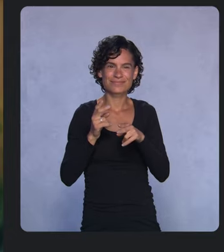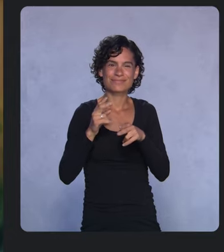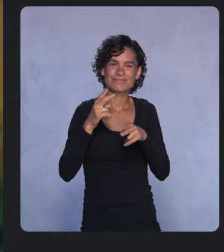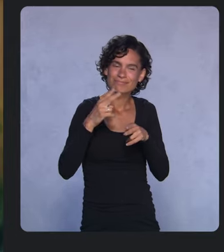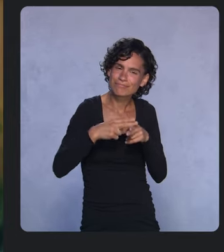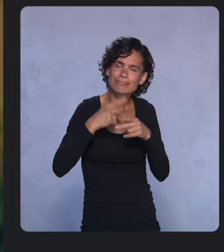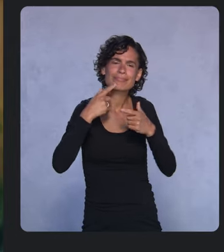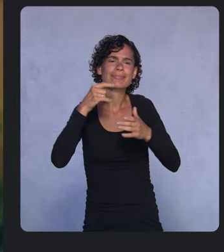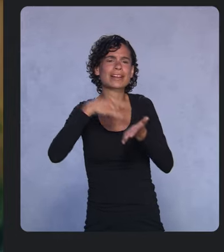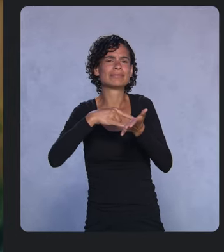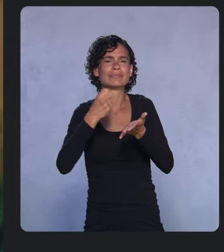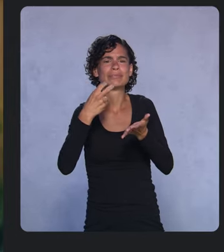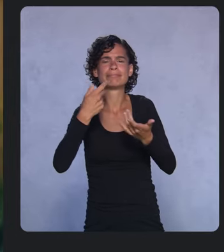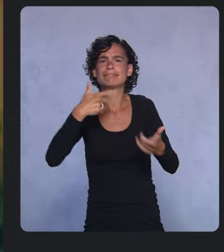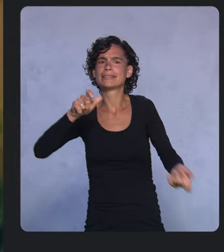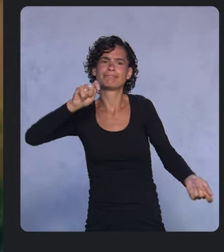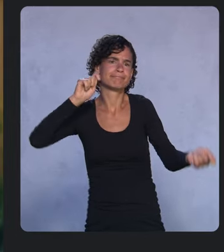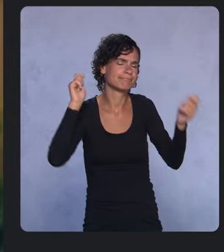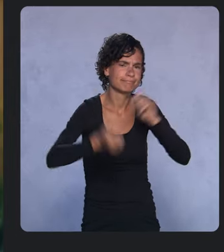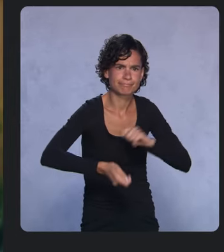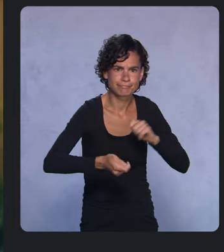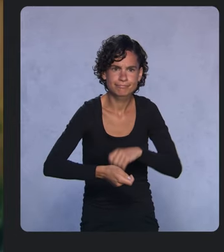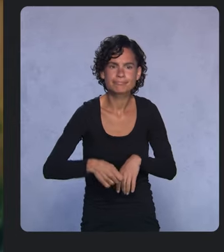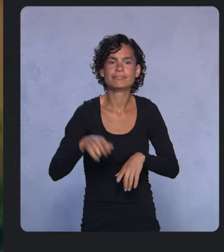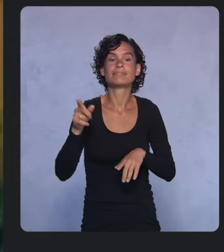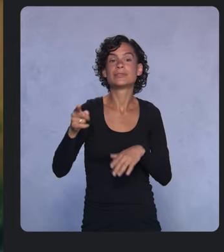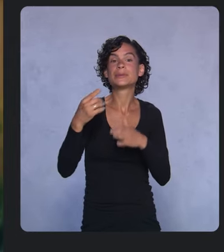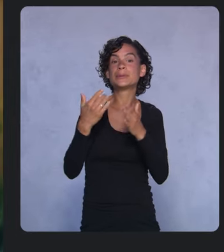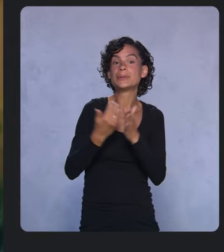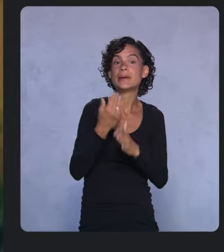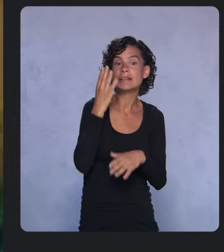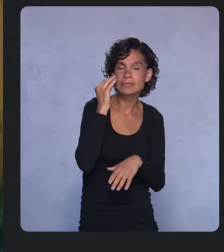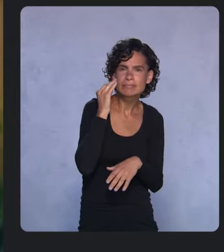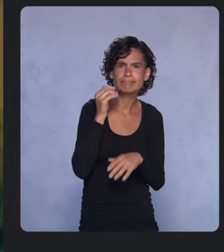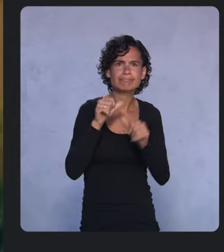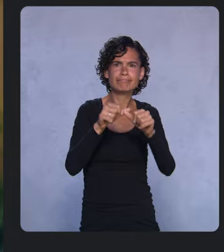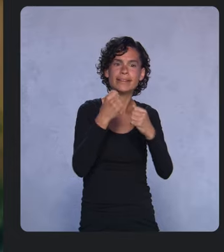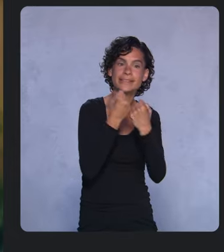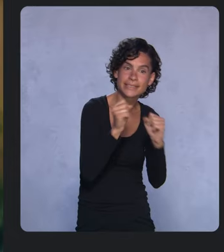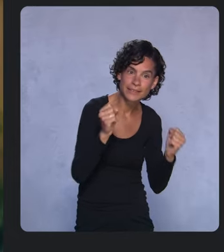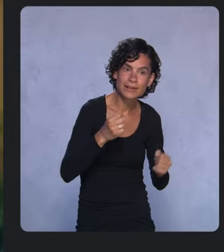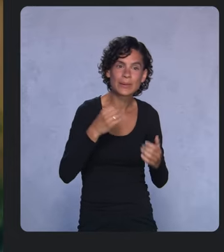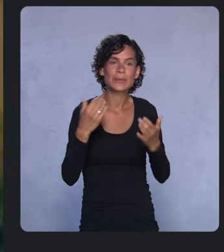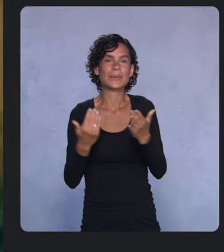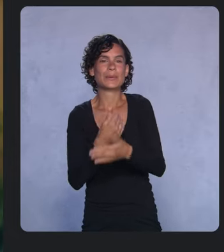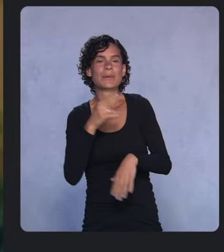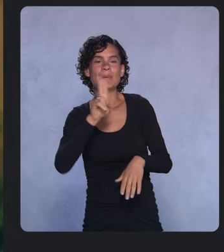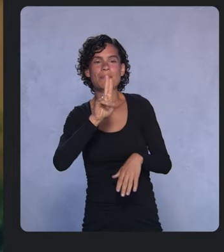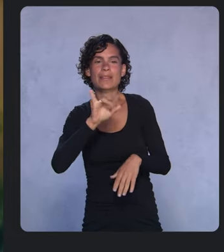with new experiences that keep people safe and an all-new UI that is personal, smoother